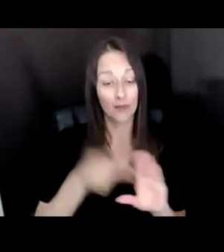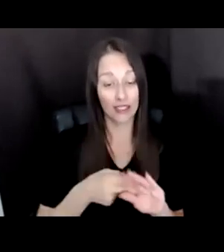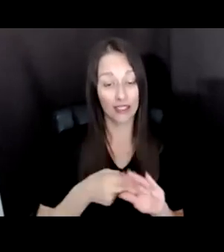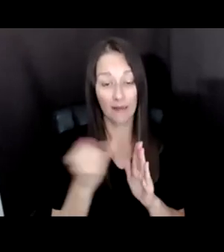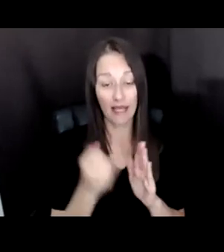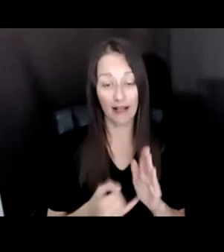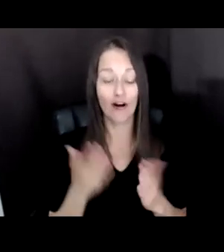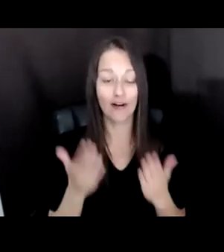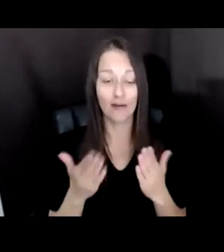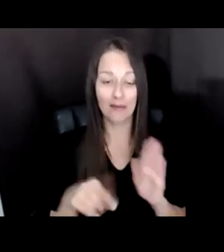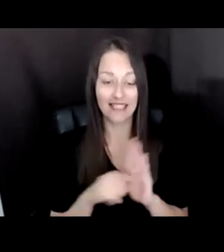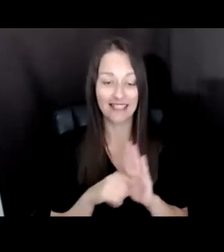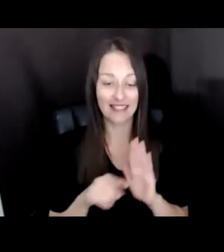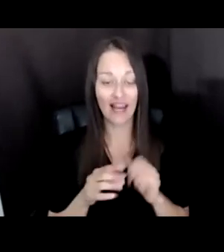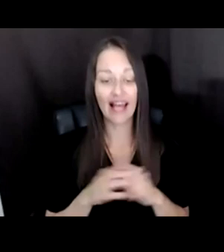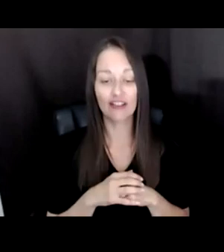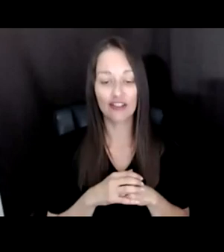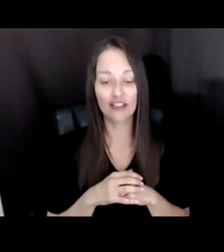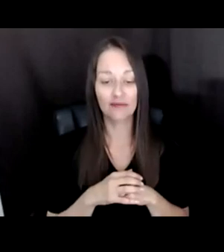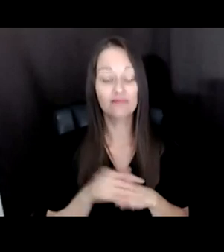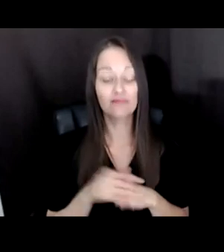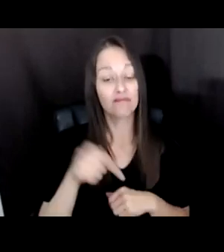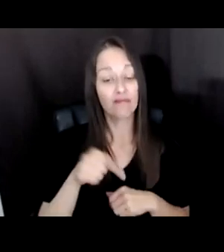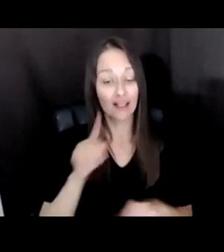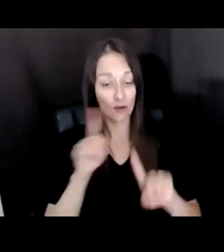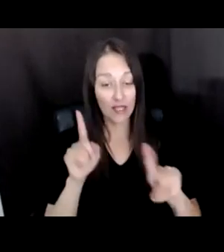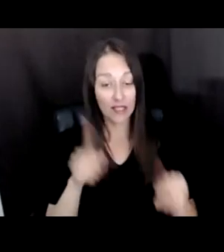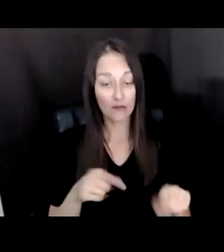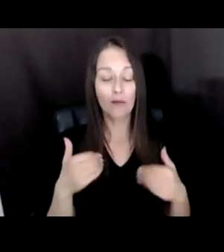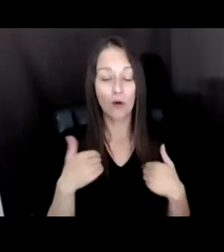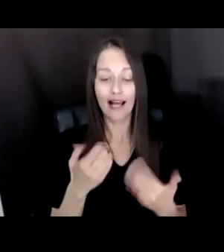OTHER NEA RESEARCH REPORTS THIS ONE COMES WITH EVIDENCE-BASED RECOMMENDATIONS FOR